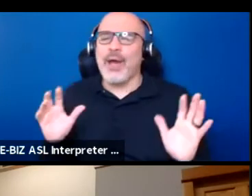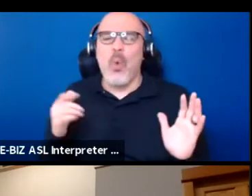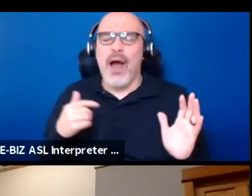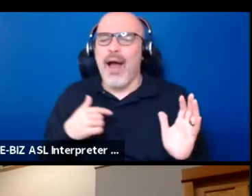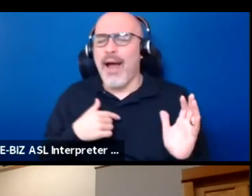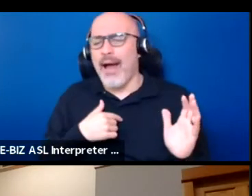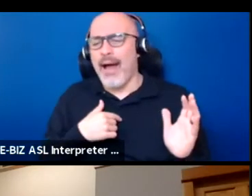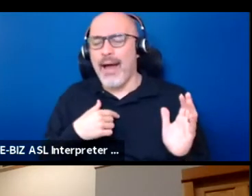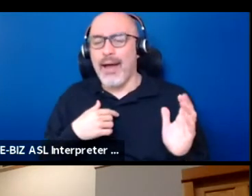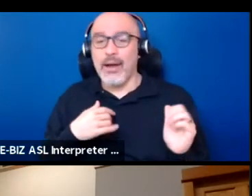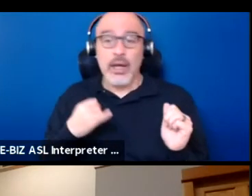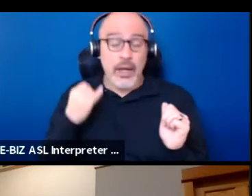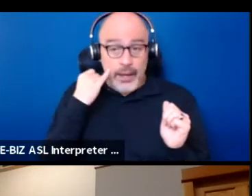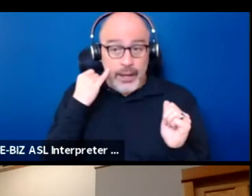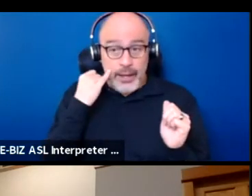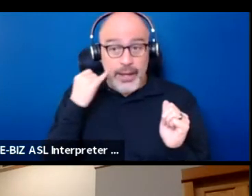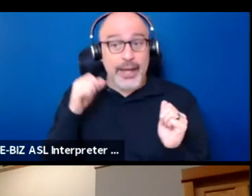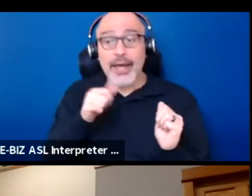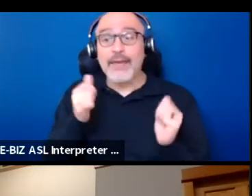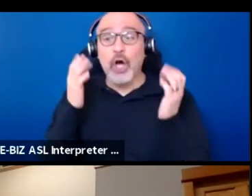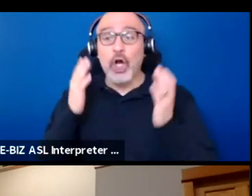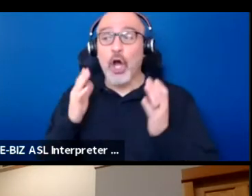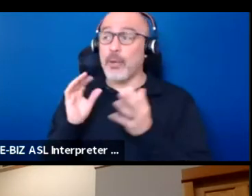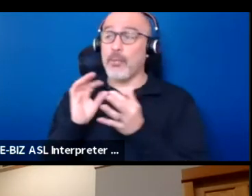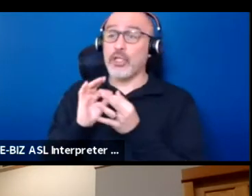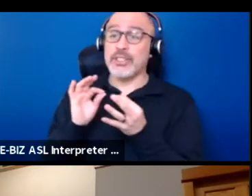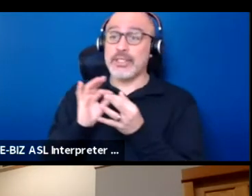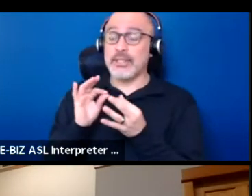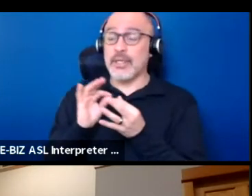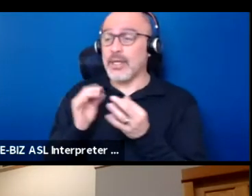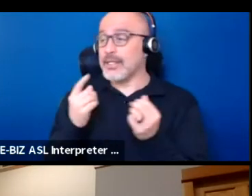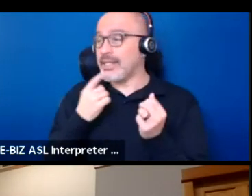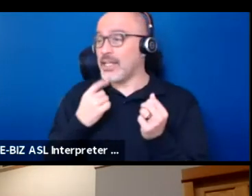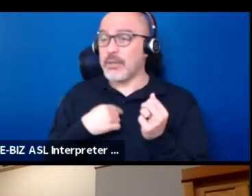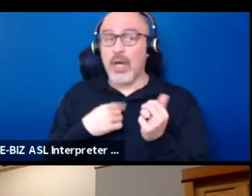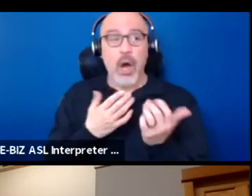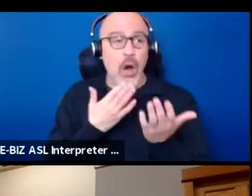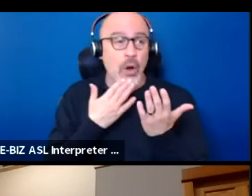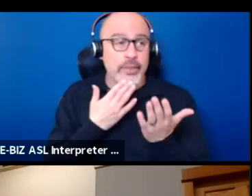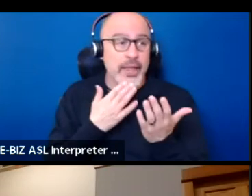If another person tells me that they're, you know, they're so thankful for the imbued meaning